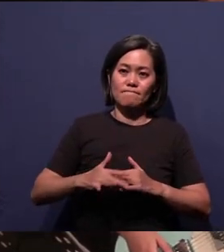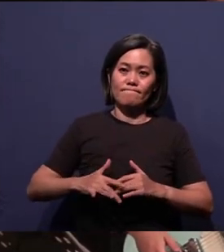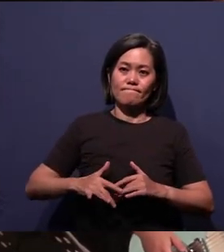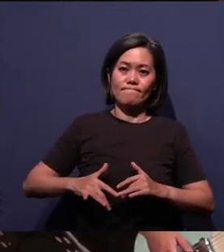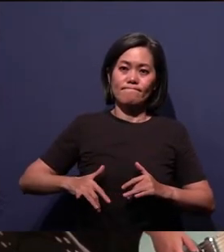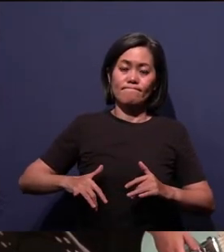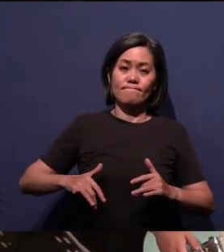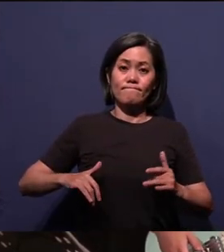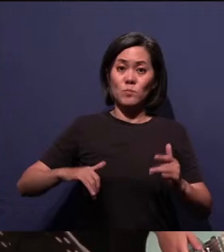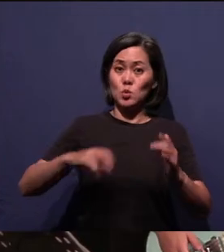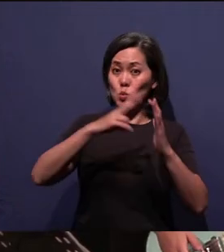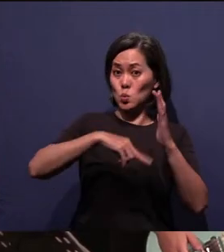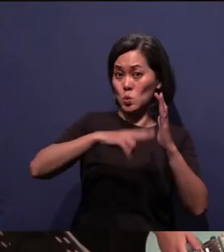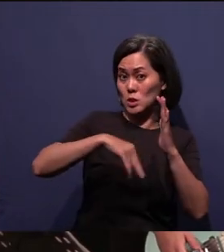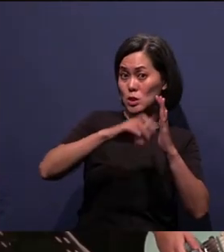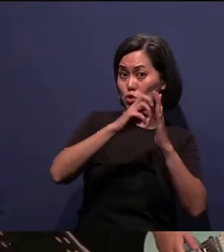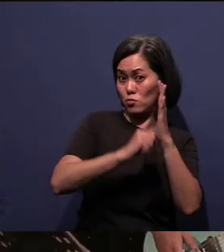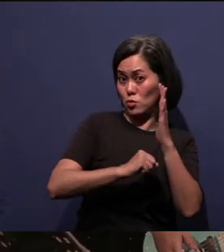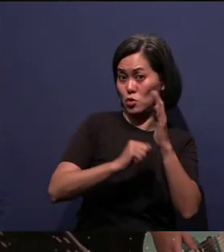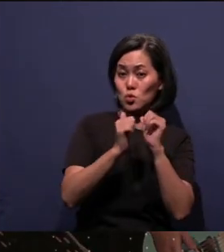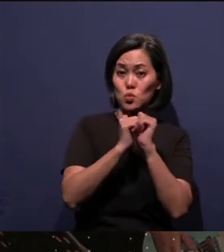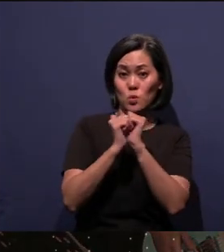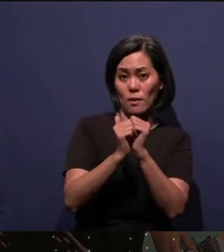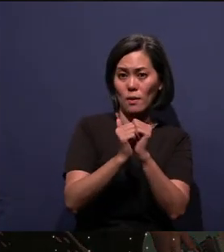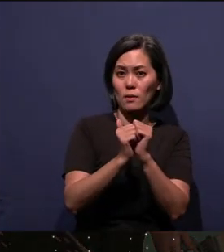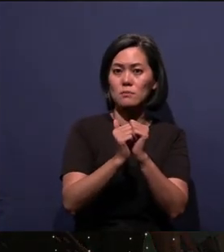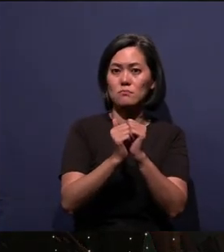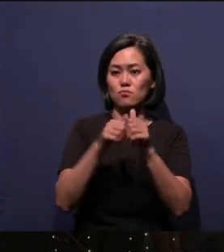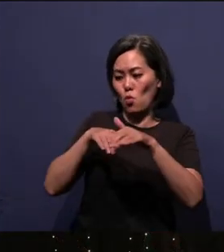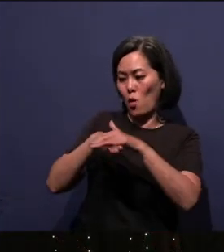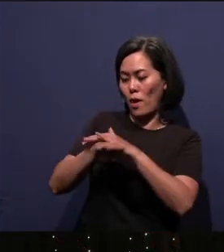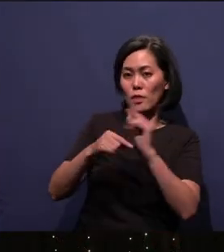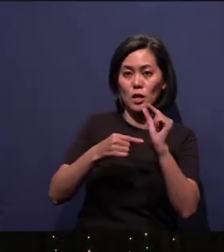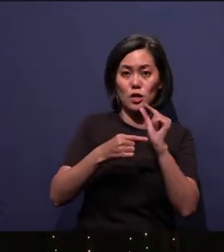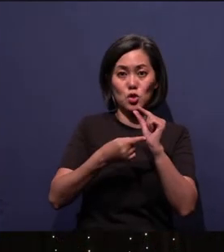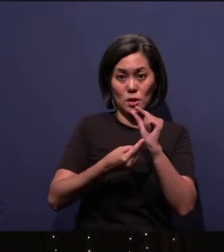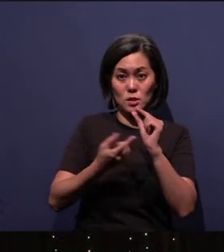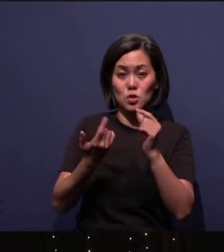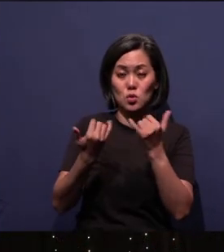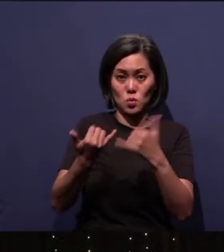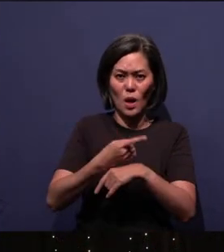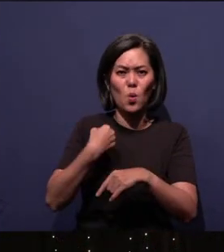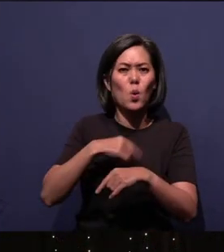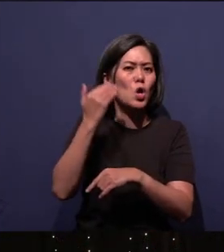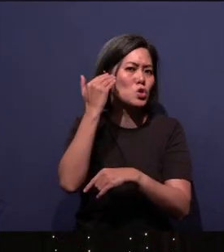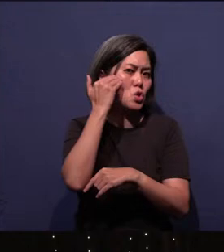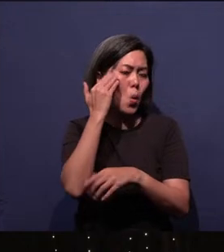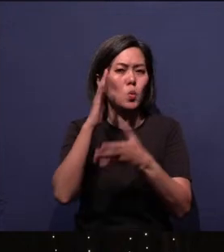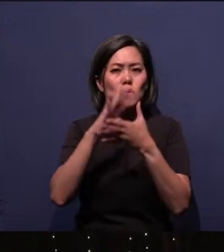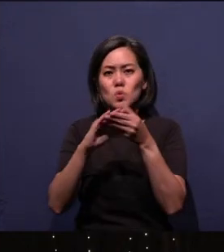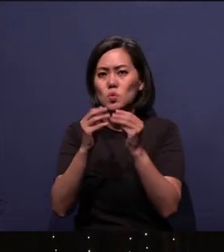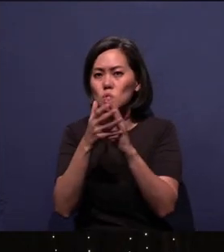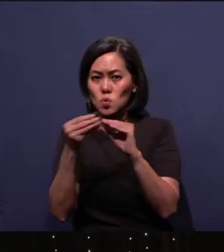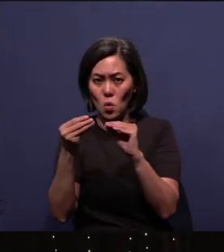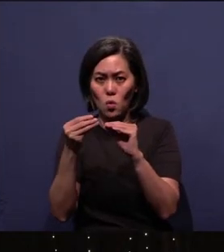And let's read this scripture together. As we enter Genesis today, knowing that the story of Christ began